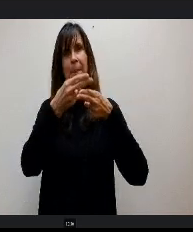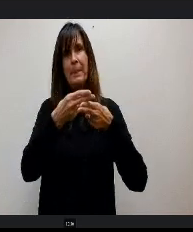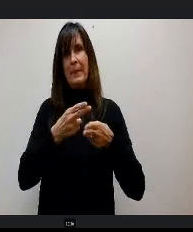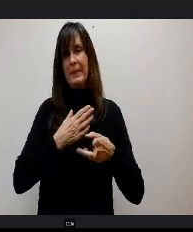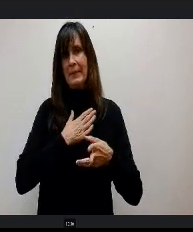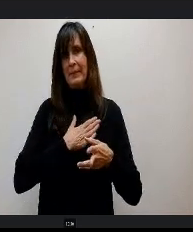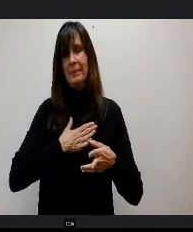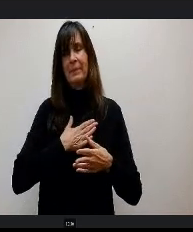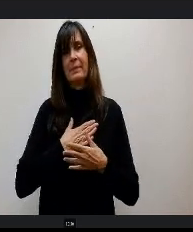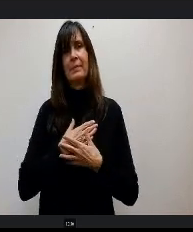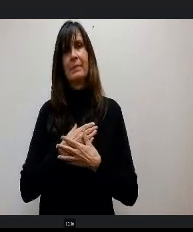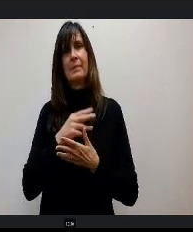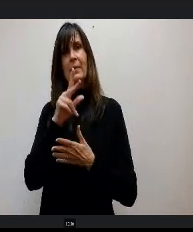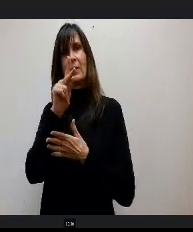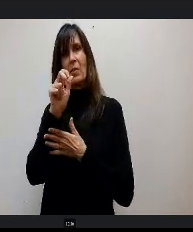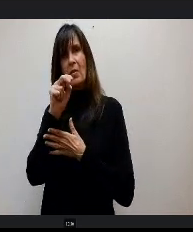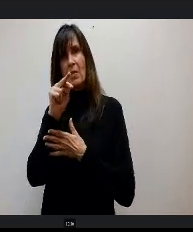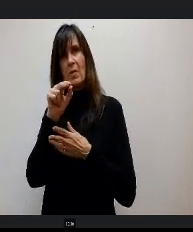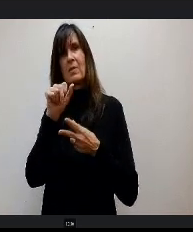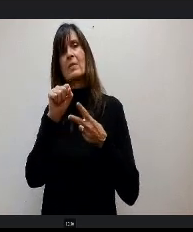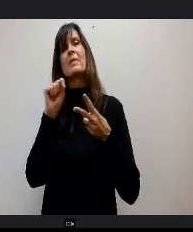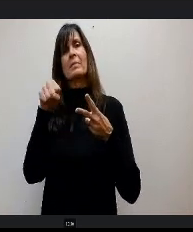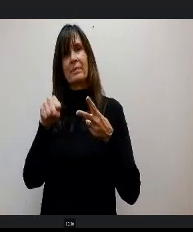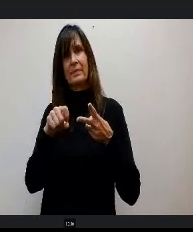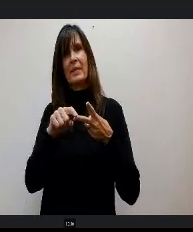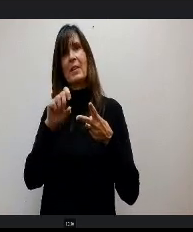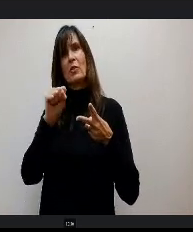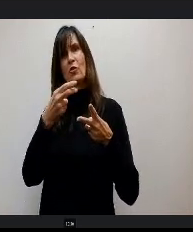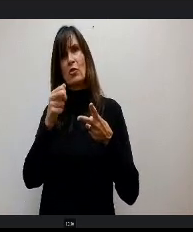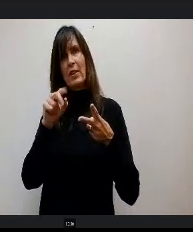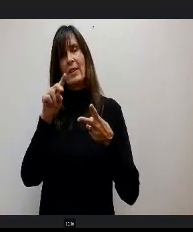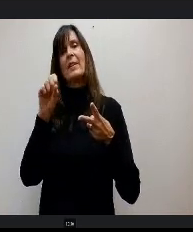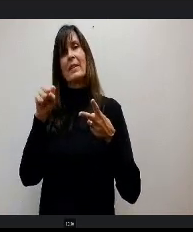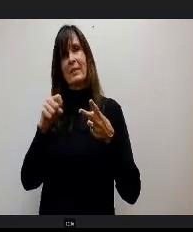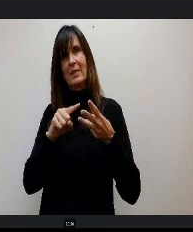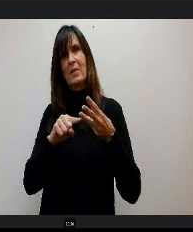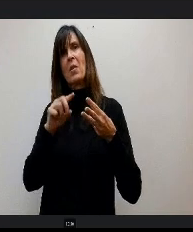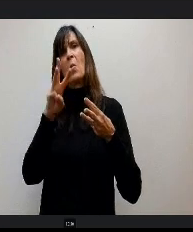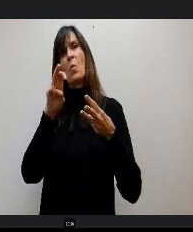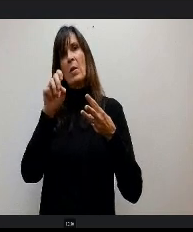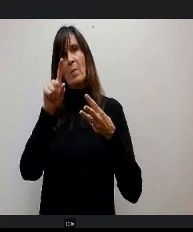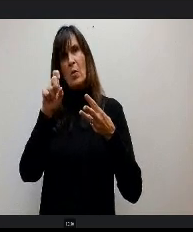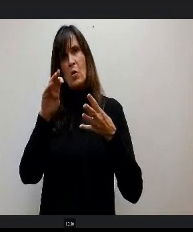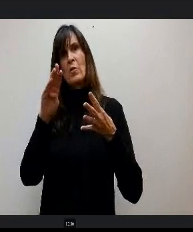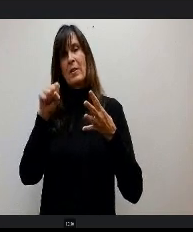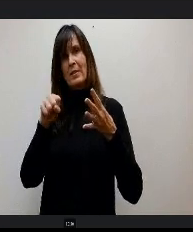Mrs. Konz aye, Mrs. Shandy aye, Mr. Wilburn aye, Mrs. Yanez aye, Mr. Salt aye.